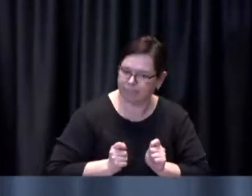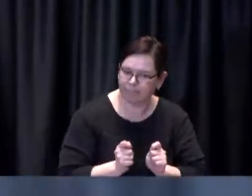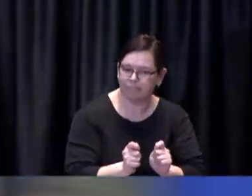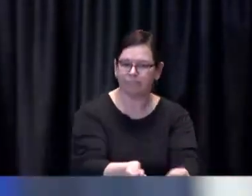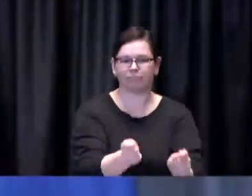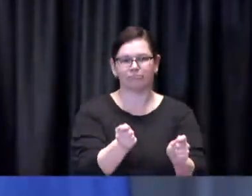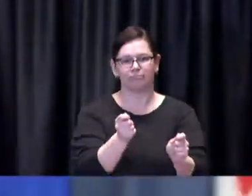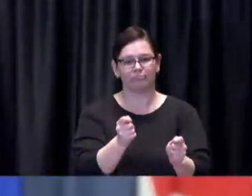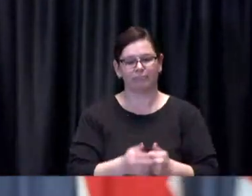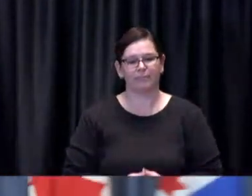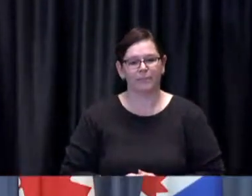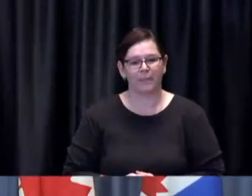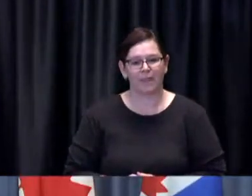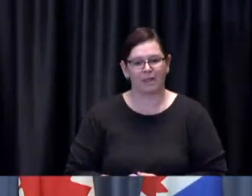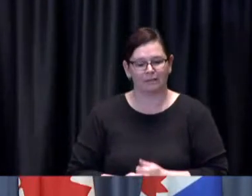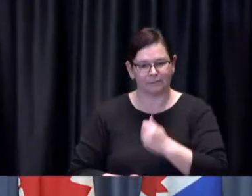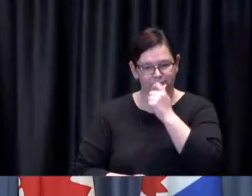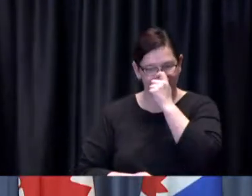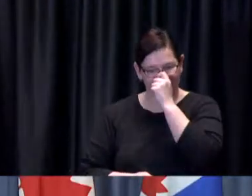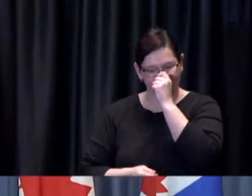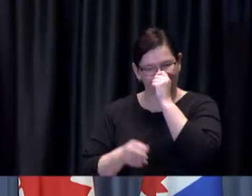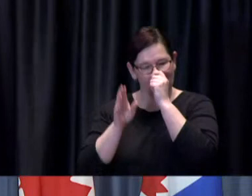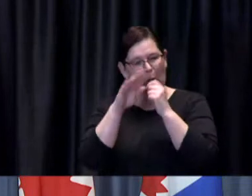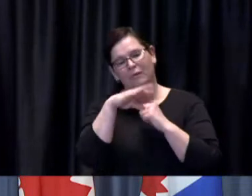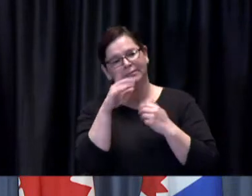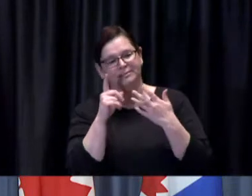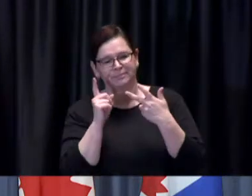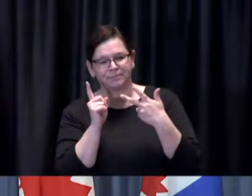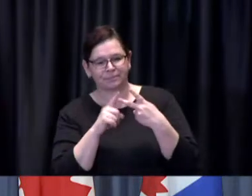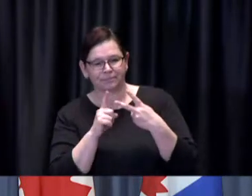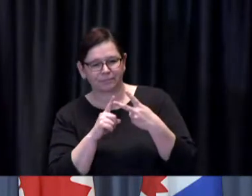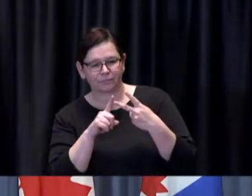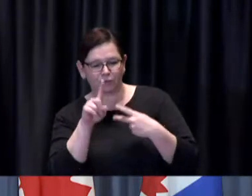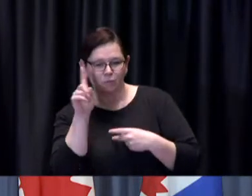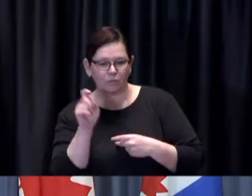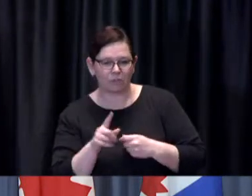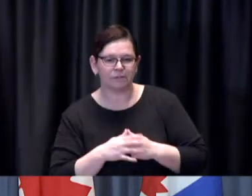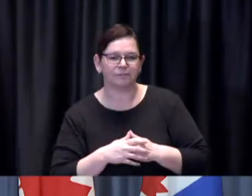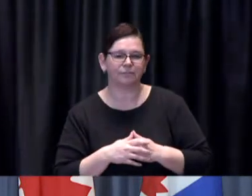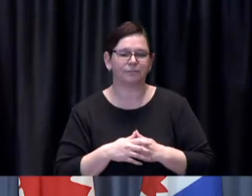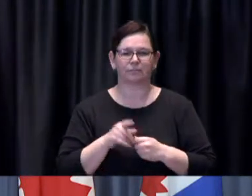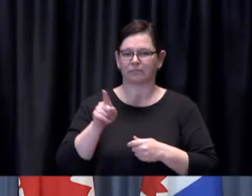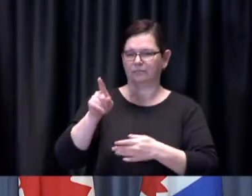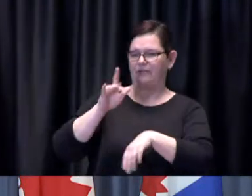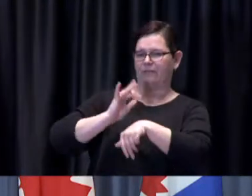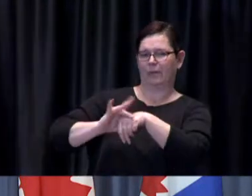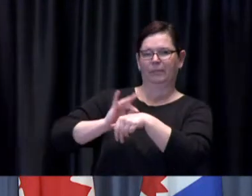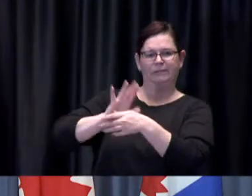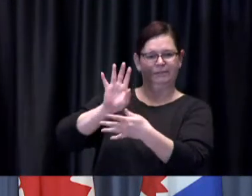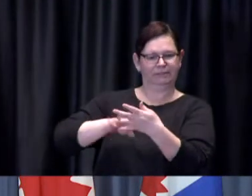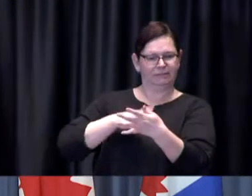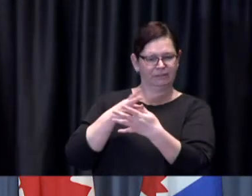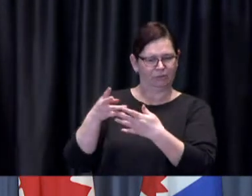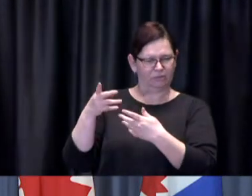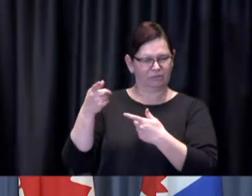Scott: And if I can just follow up you mentioned that there are still a number of open appointments in the city it seems that there's been a bit of an issue getting people to fill these appointments